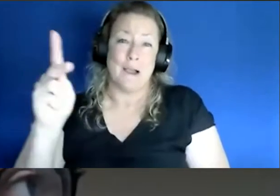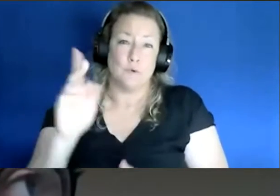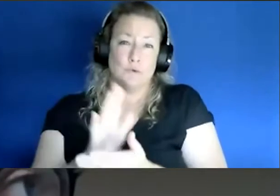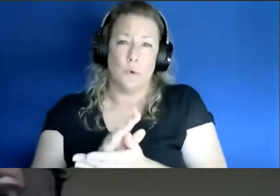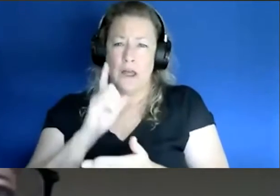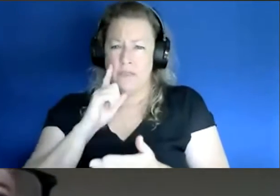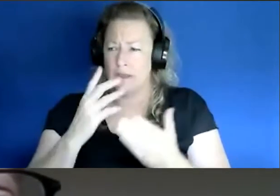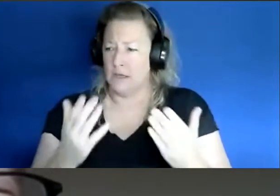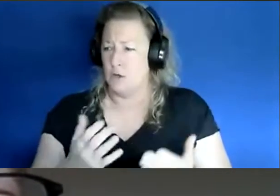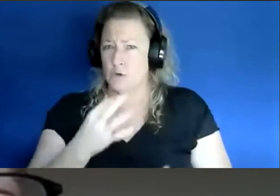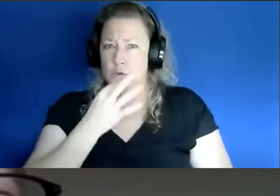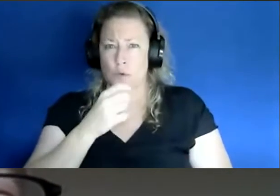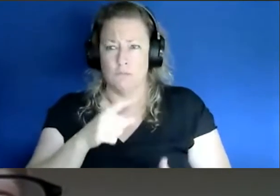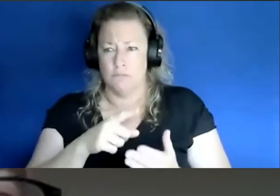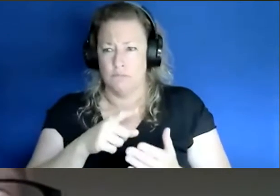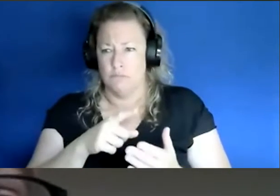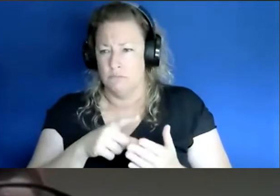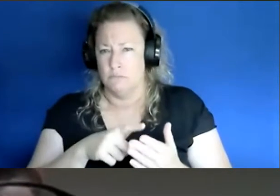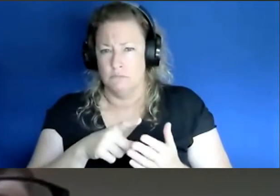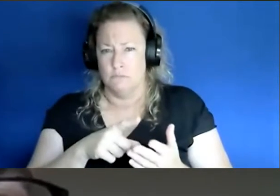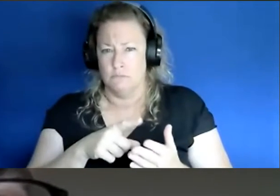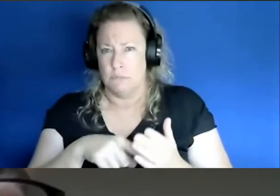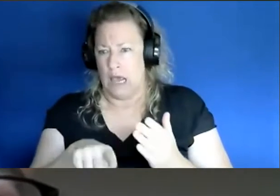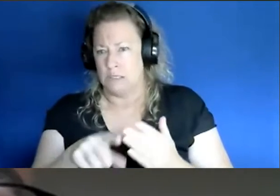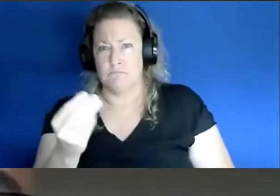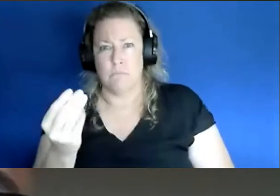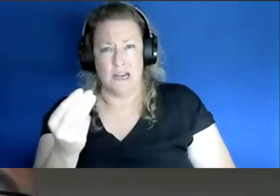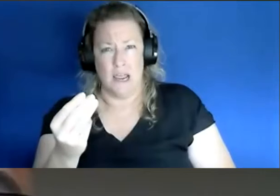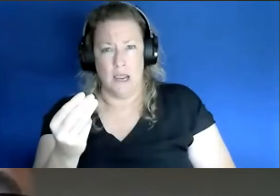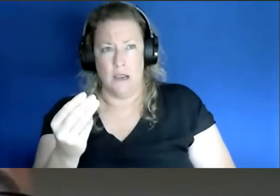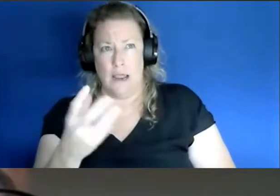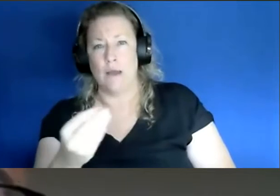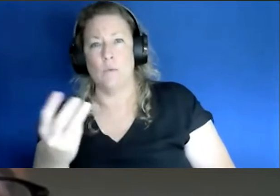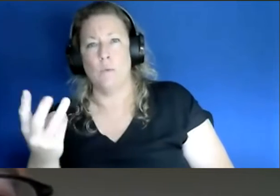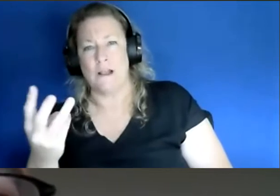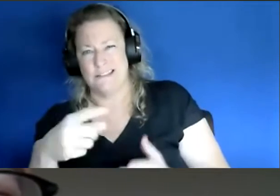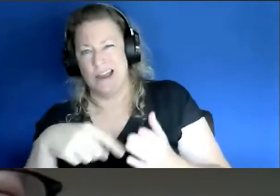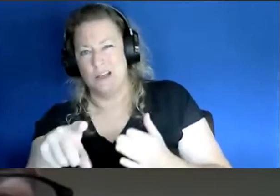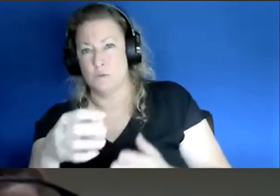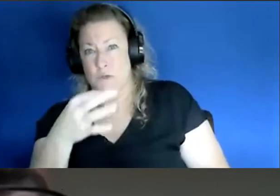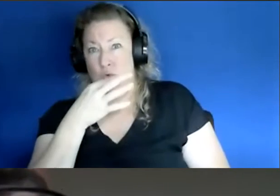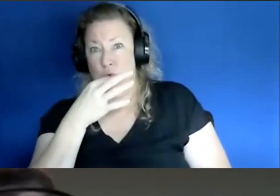on Monday of this coming week and also Wednesday as you know in order to be fully vaccinated,